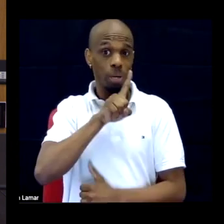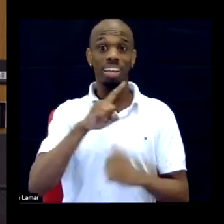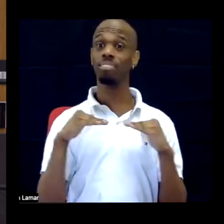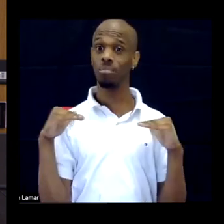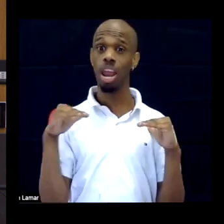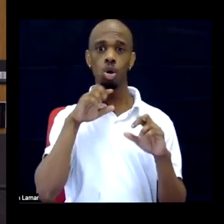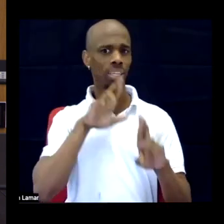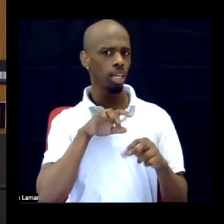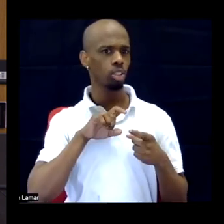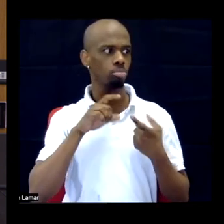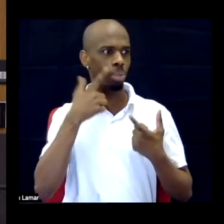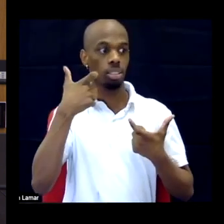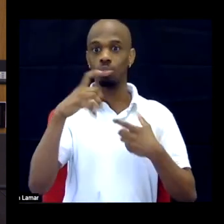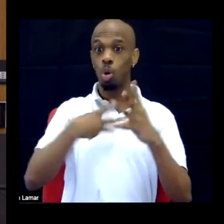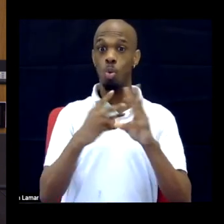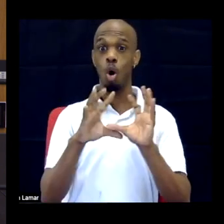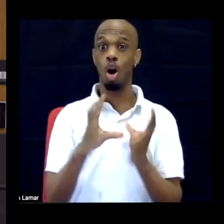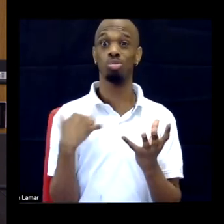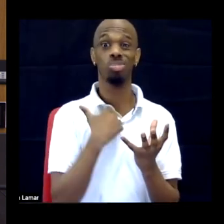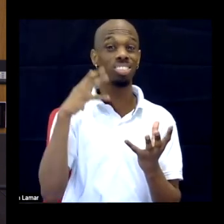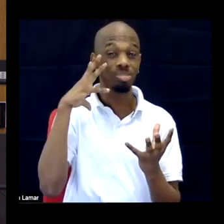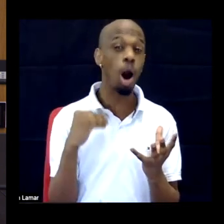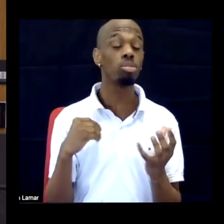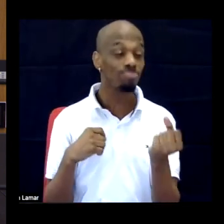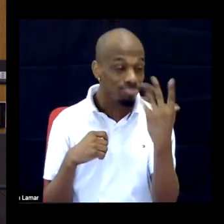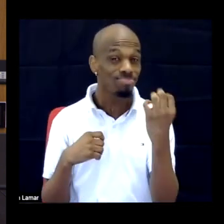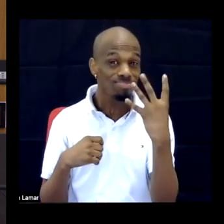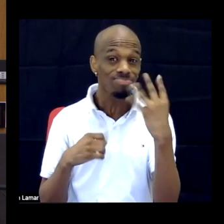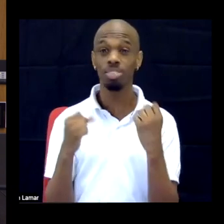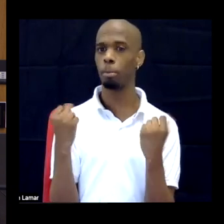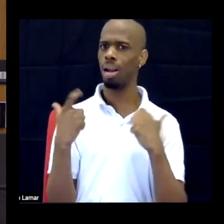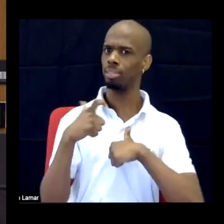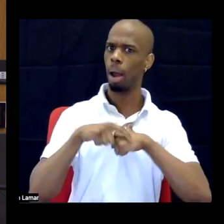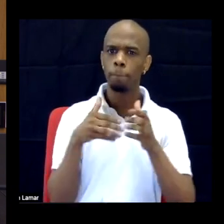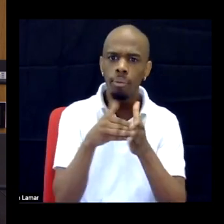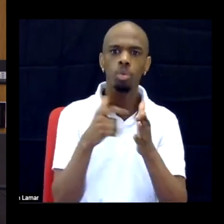We've seen in a lot of cases where police violence where folks will say well, I thought